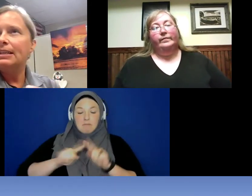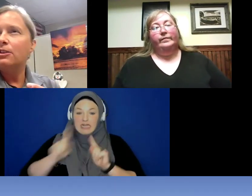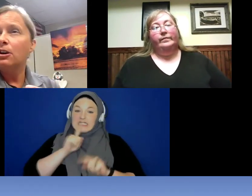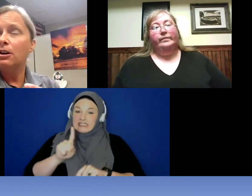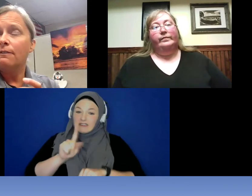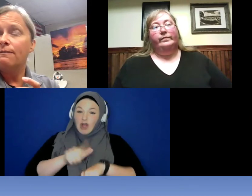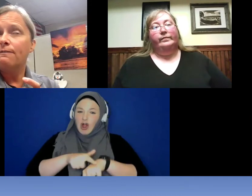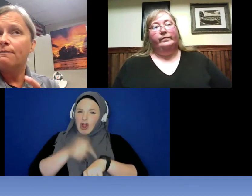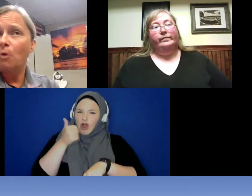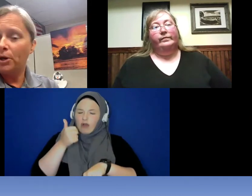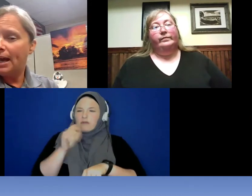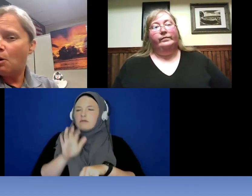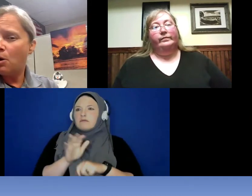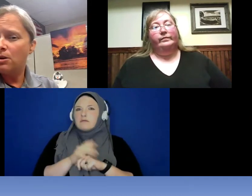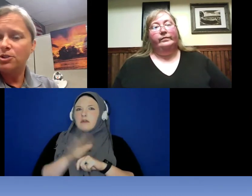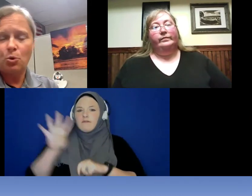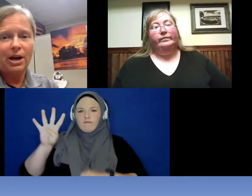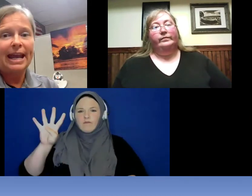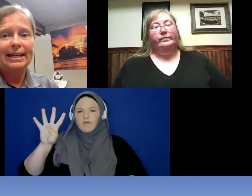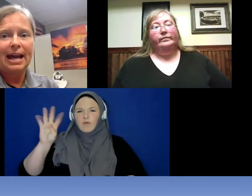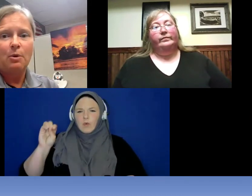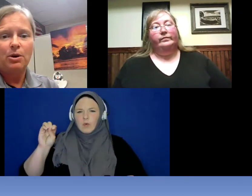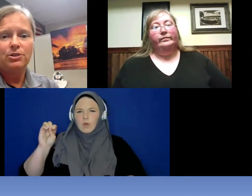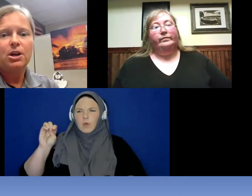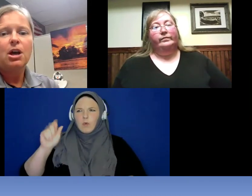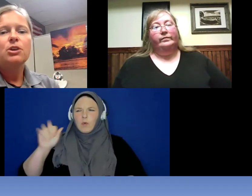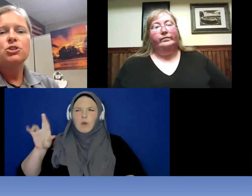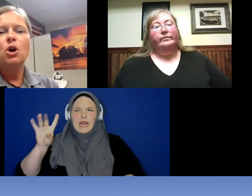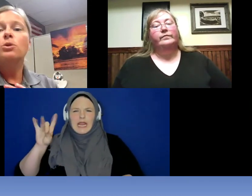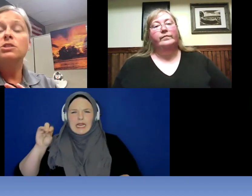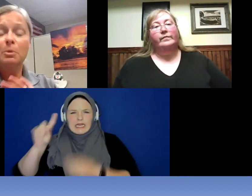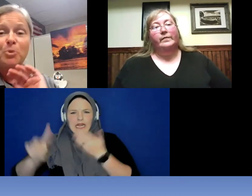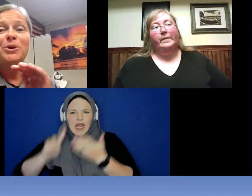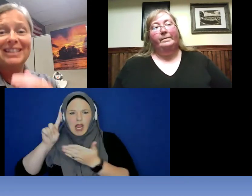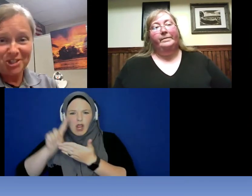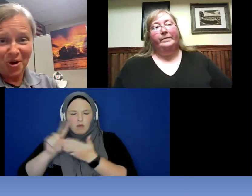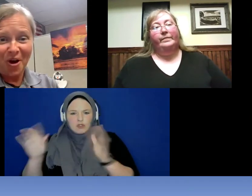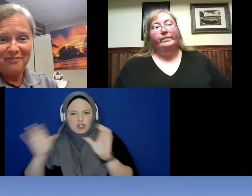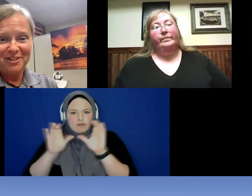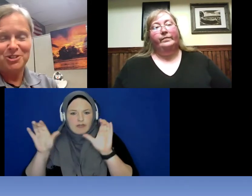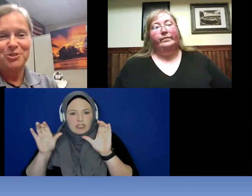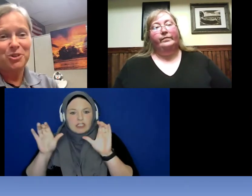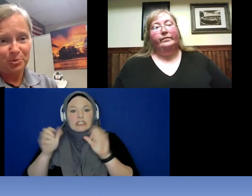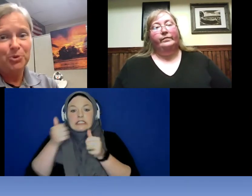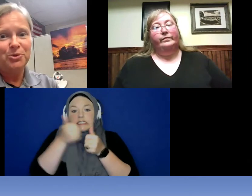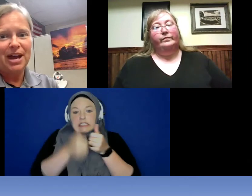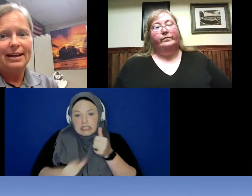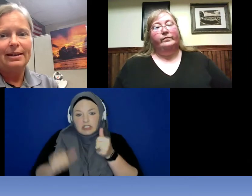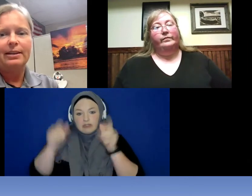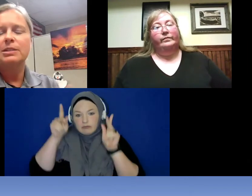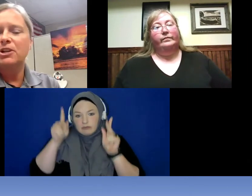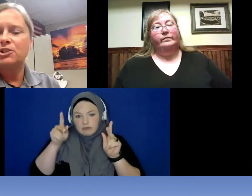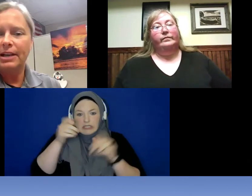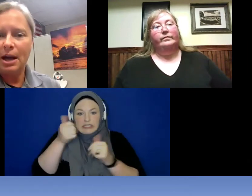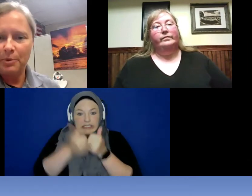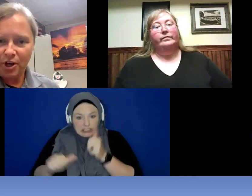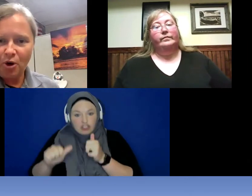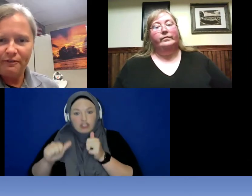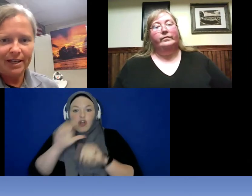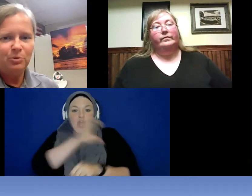either 40 hours or 80 hours. So to put each each officer through that especially with COVID